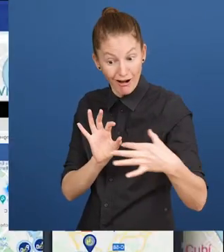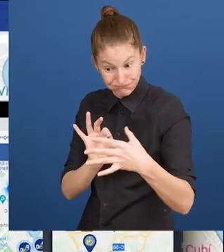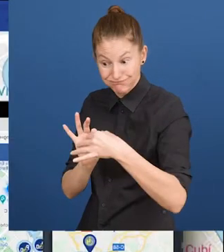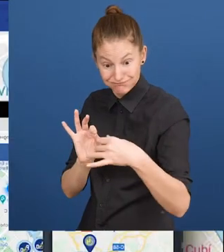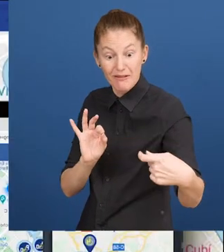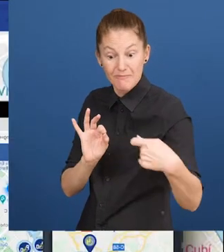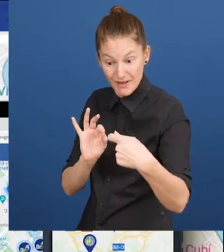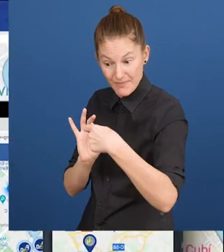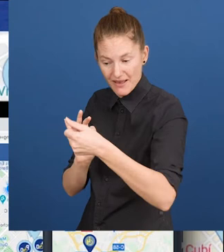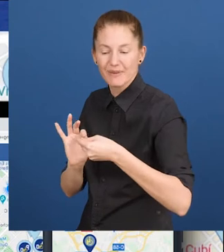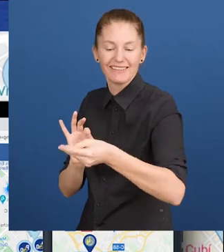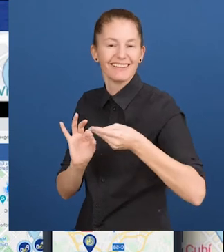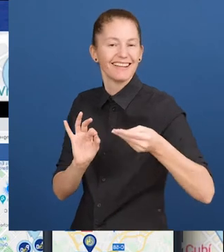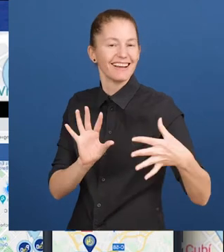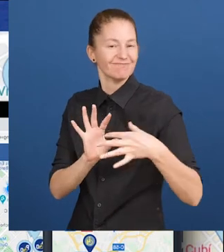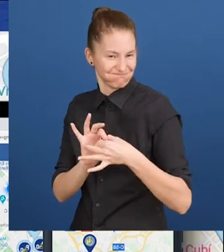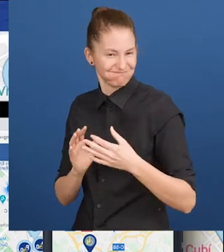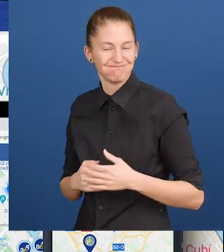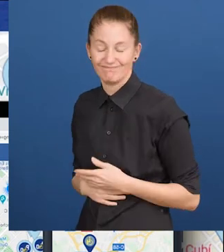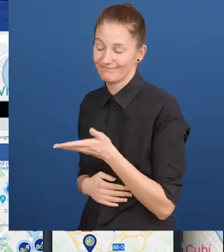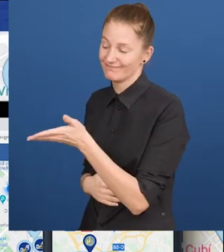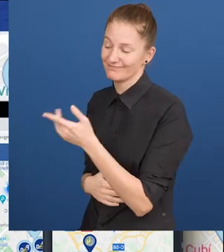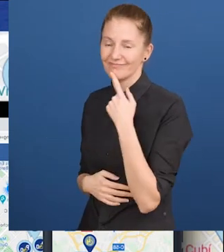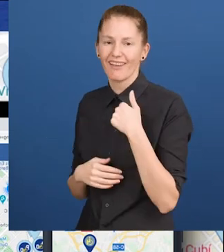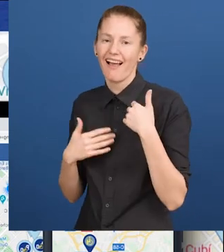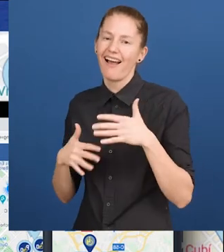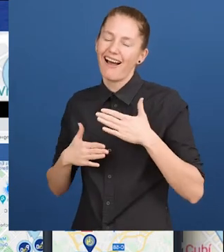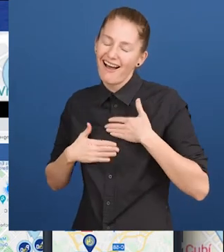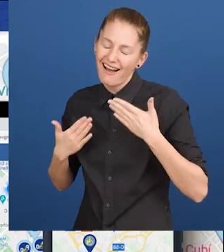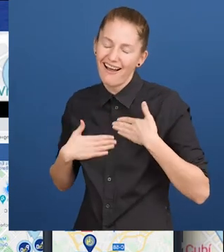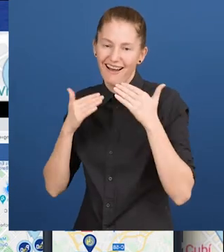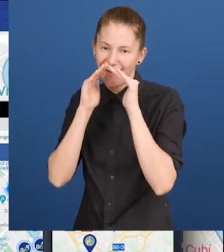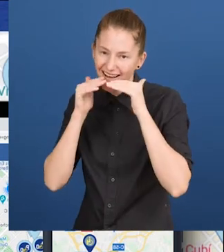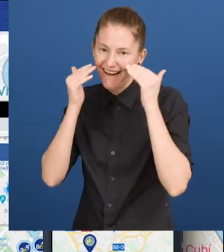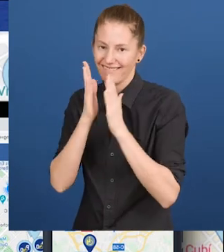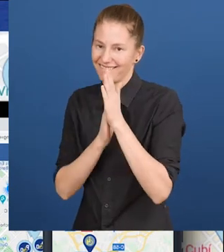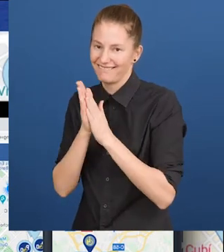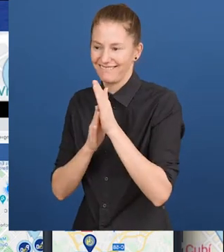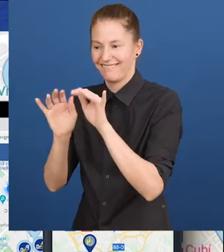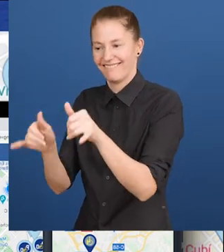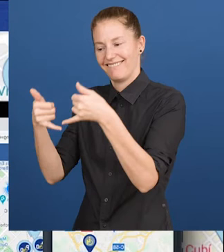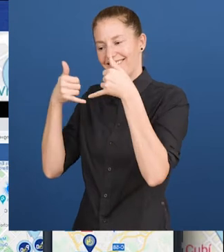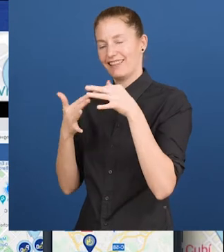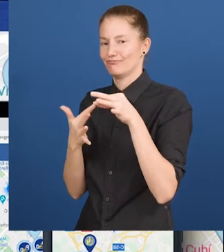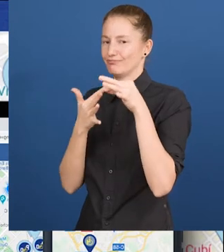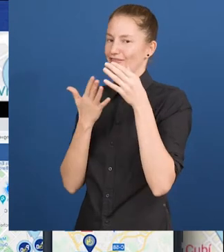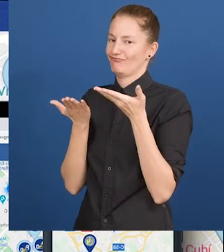Carlo Castellano: “I am so glad and excited to receive this special award on this ever important day for people with disabilities, that we help our organization